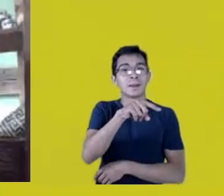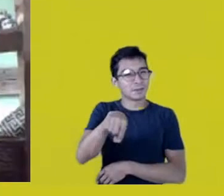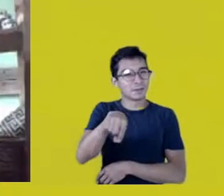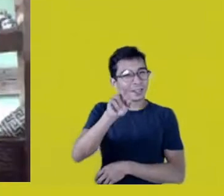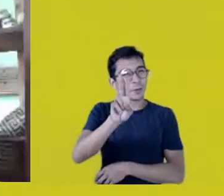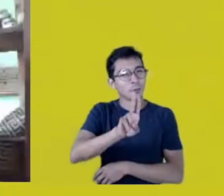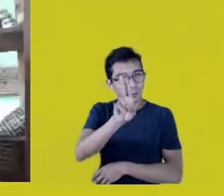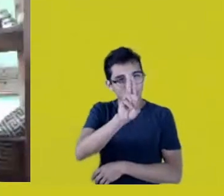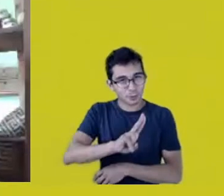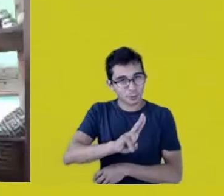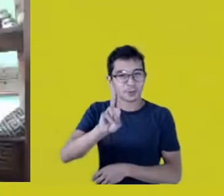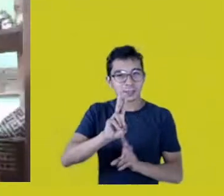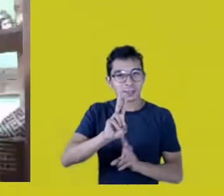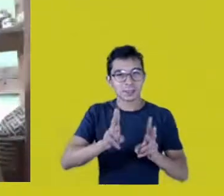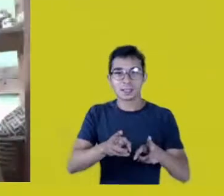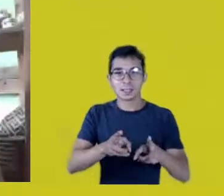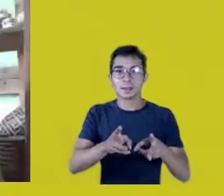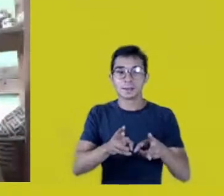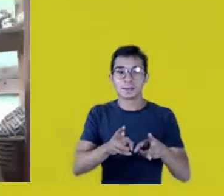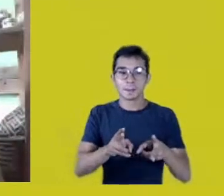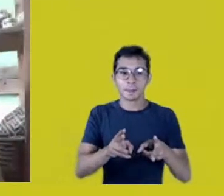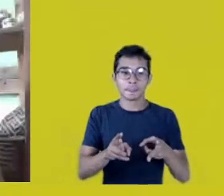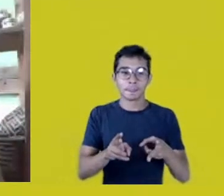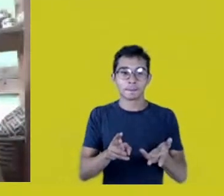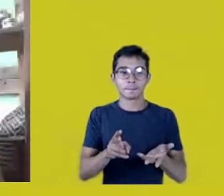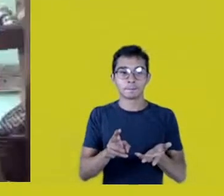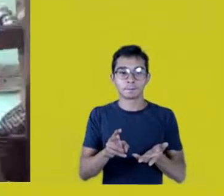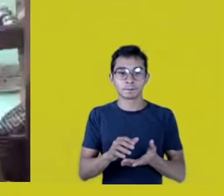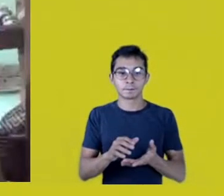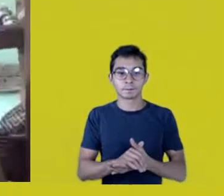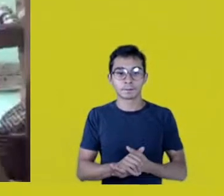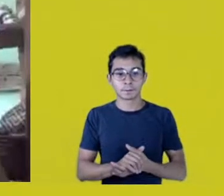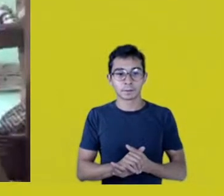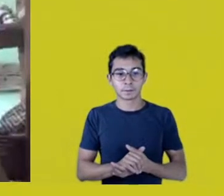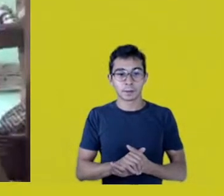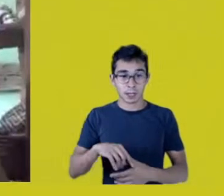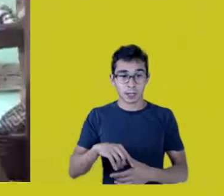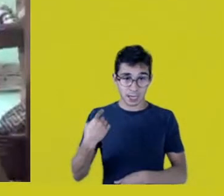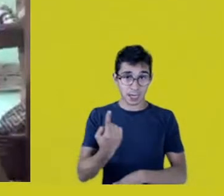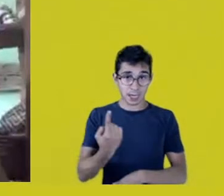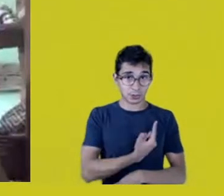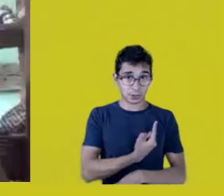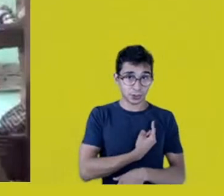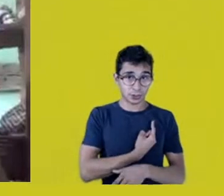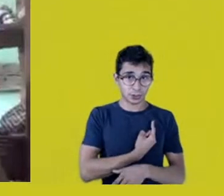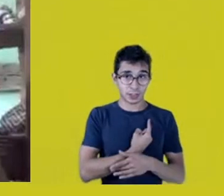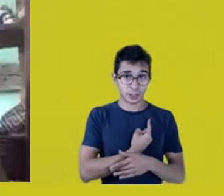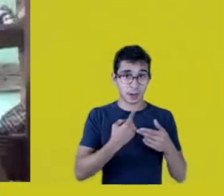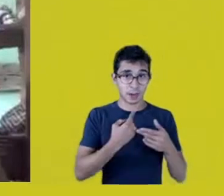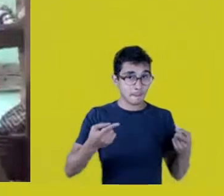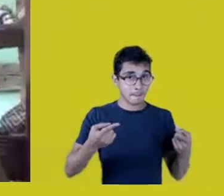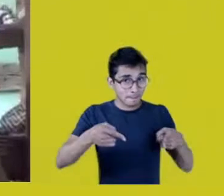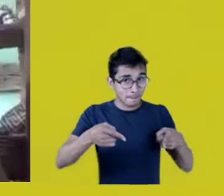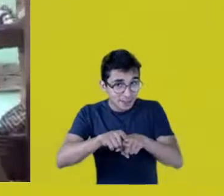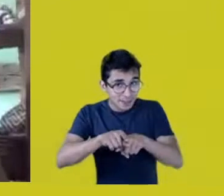to what extent we’re partners, with fair trades.